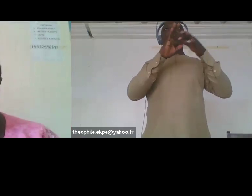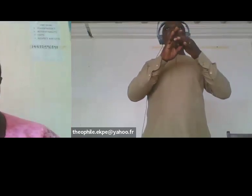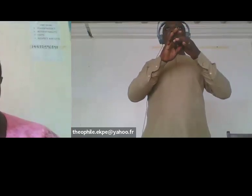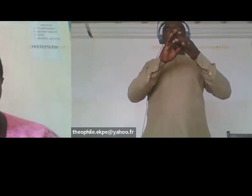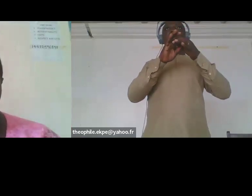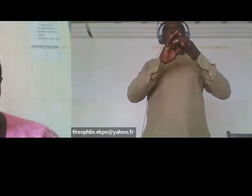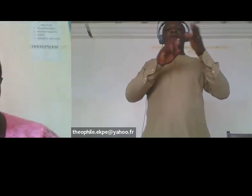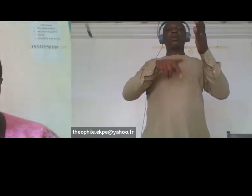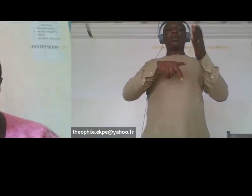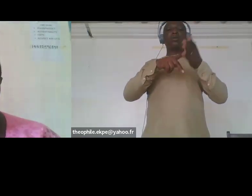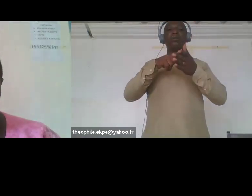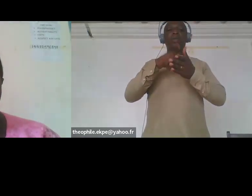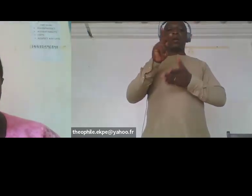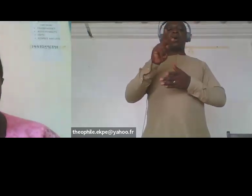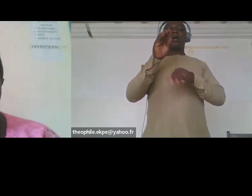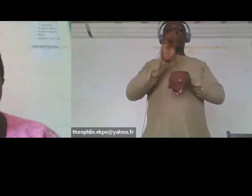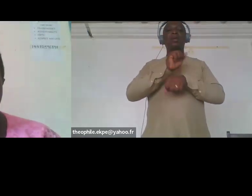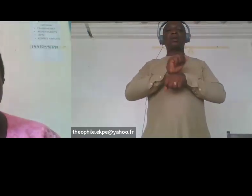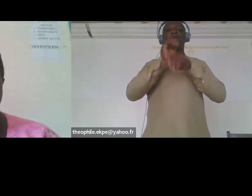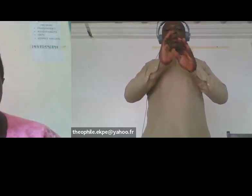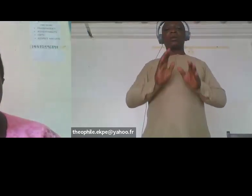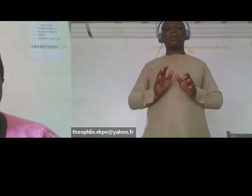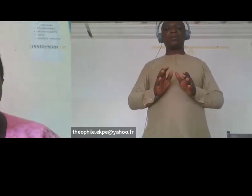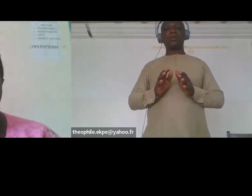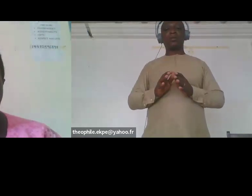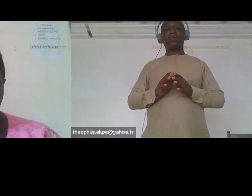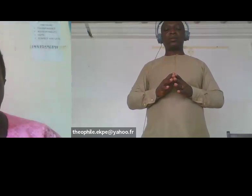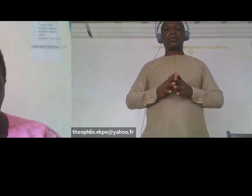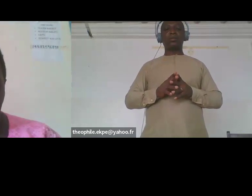with disabilities are included in the